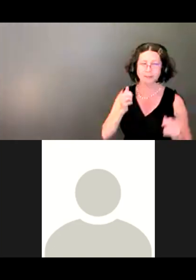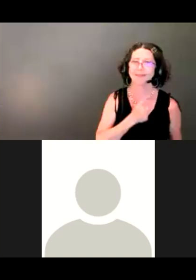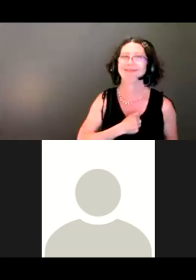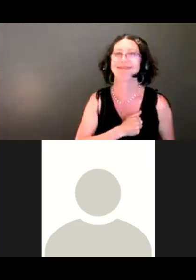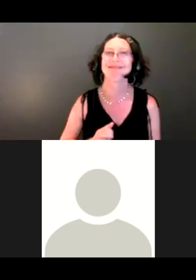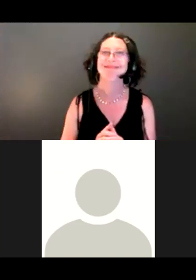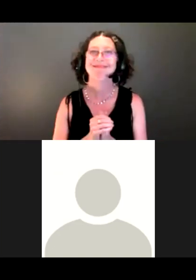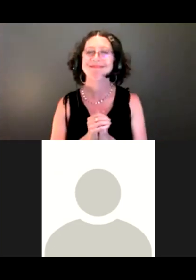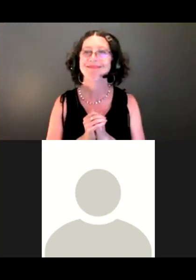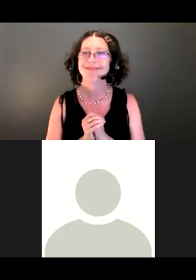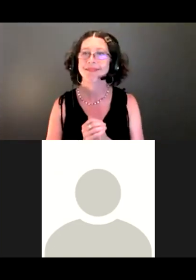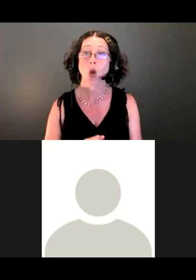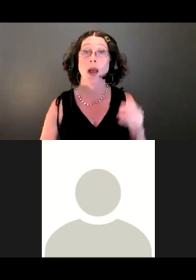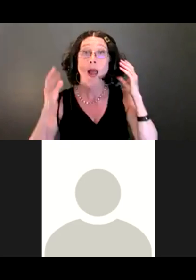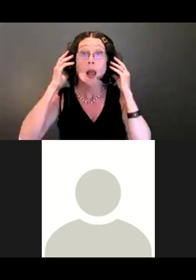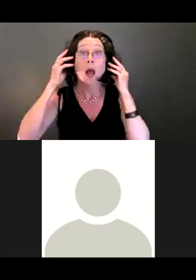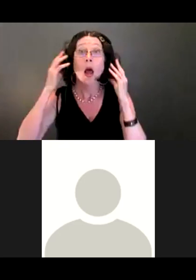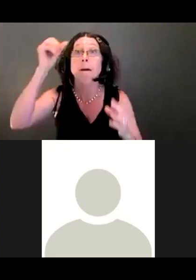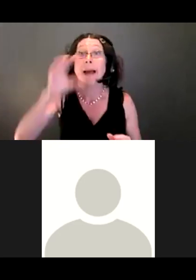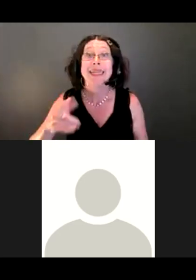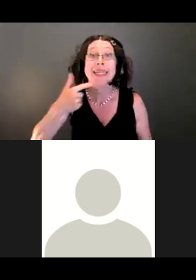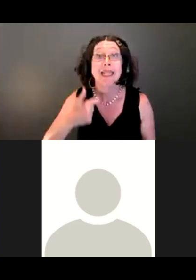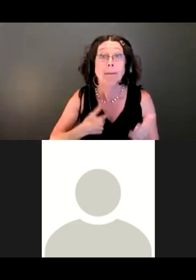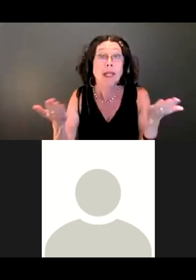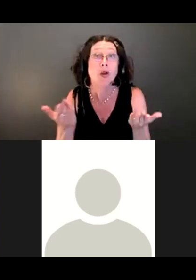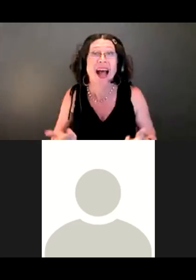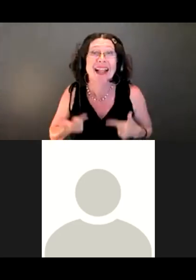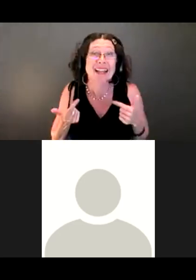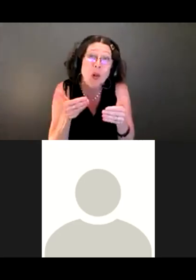I live pretty close to the trailhead.